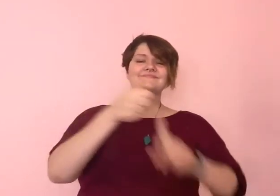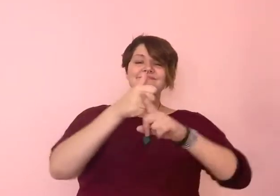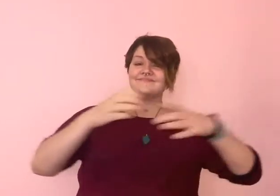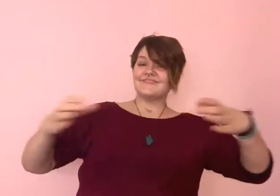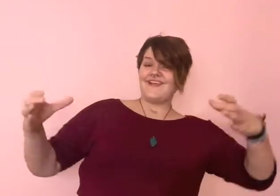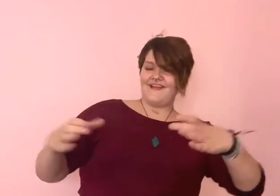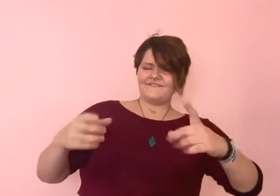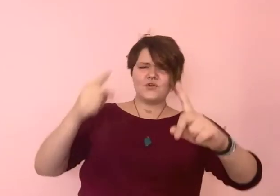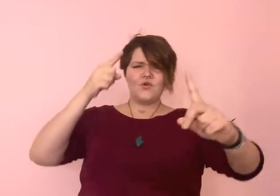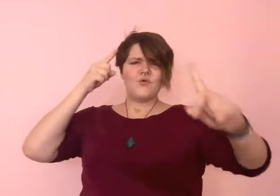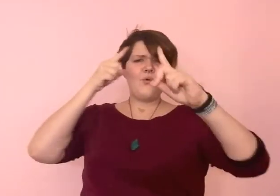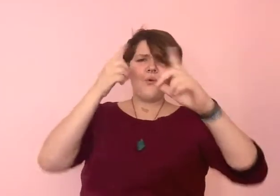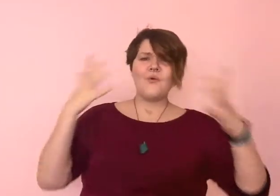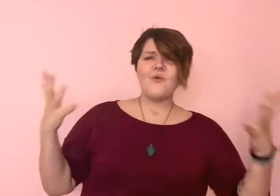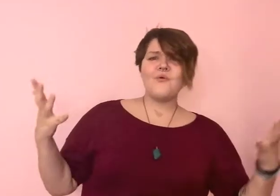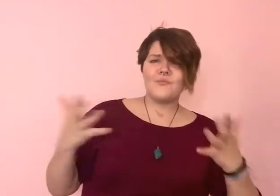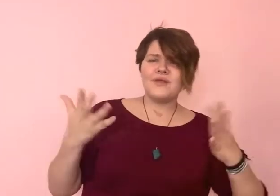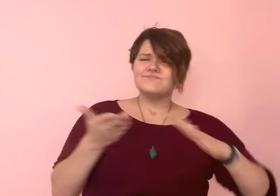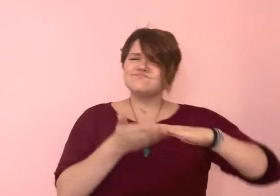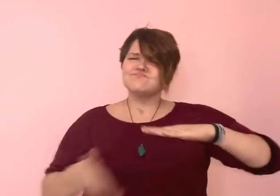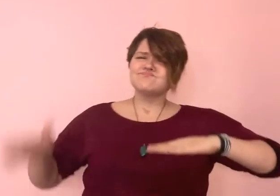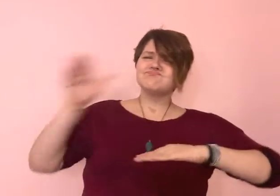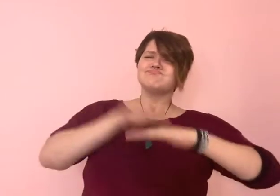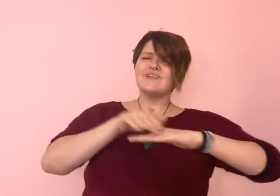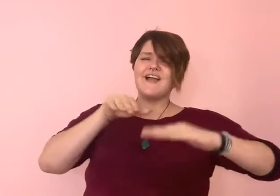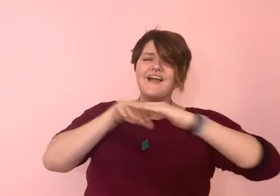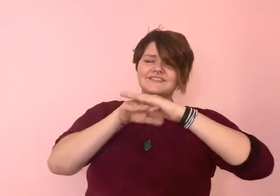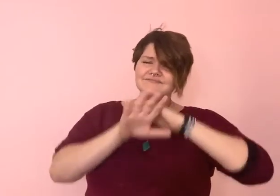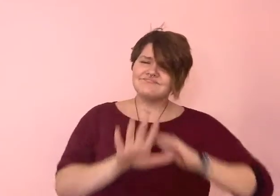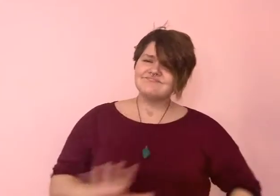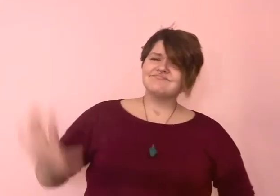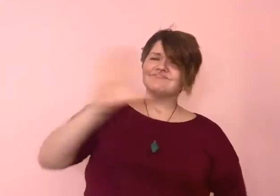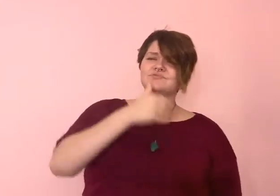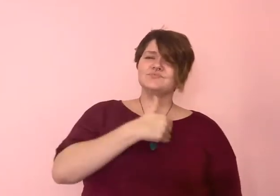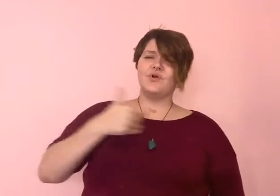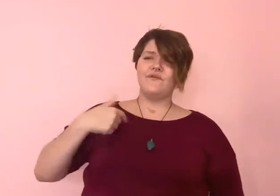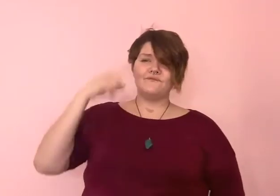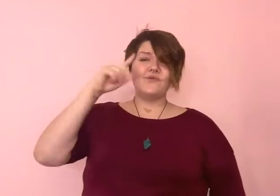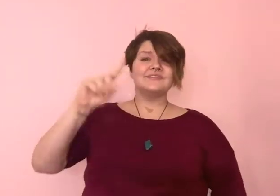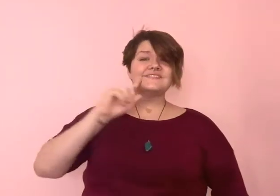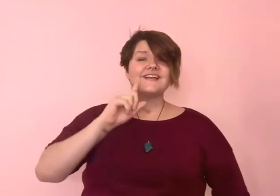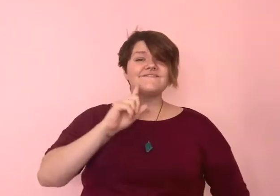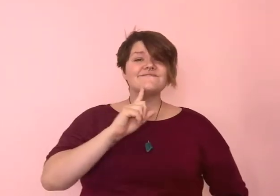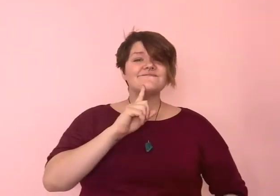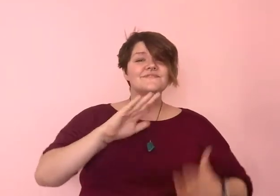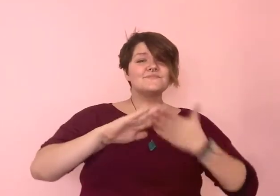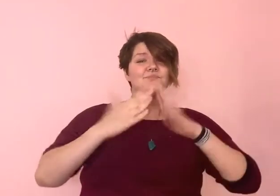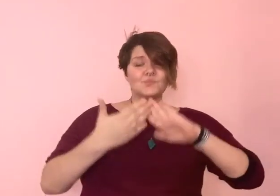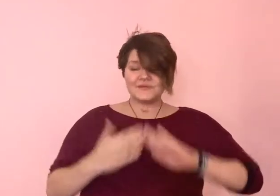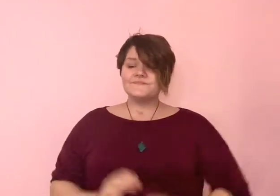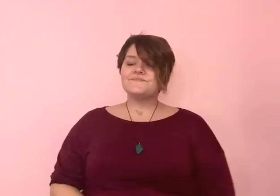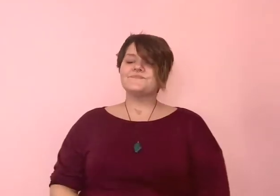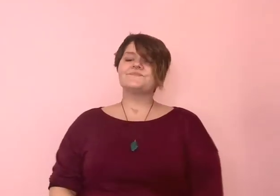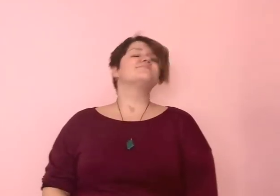a collective aimed to make Toronto more accessible for the local Deaf community.